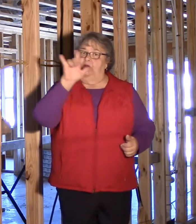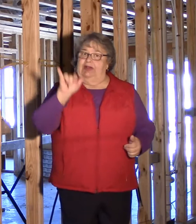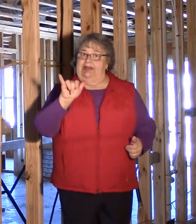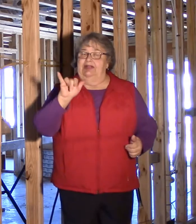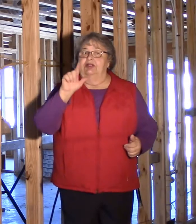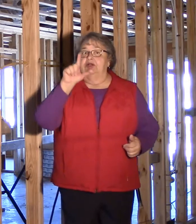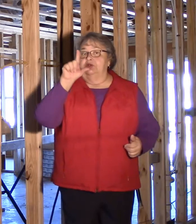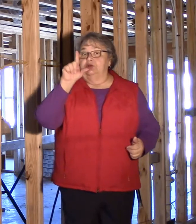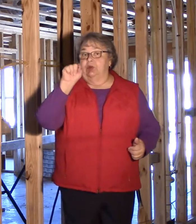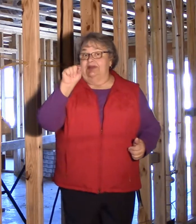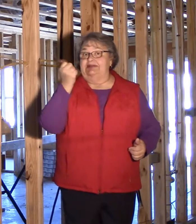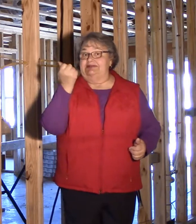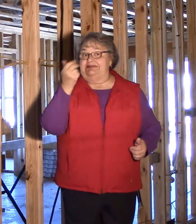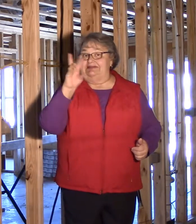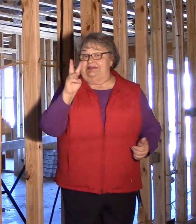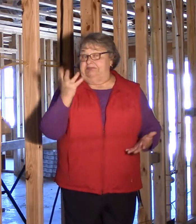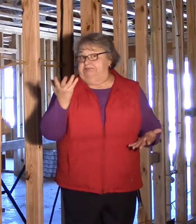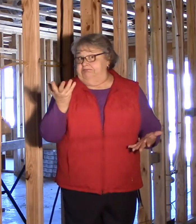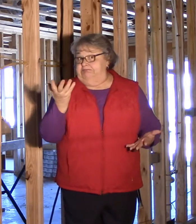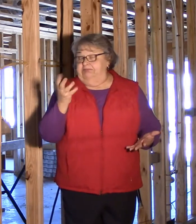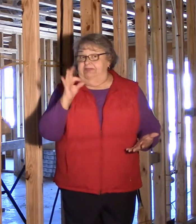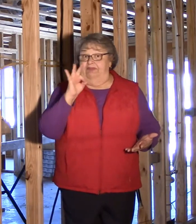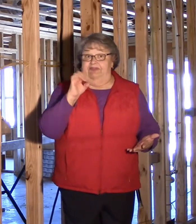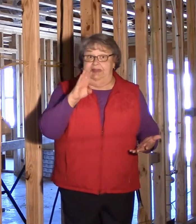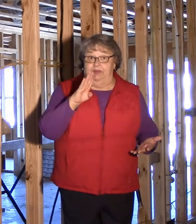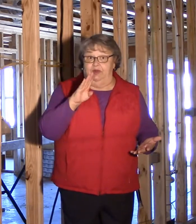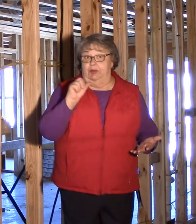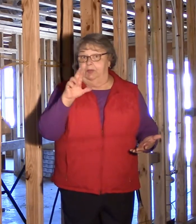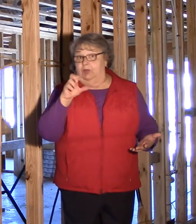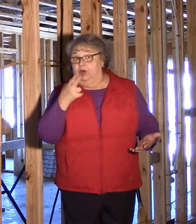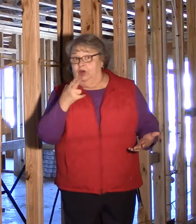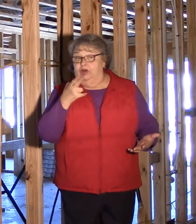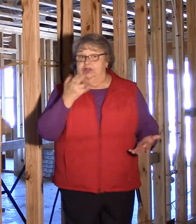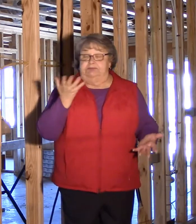It will be early 2016, maybe in Feb. or March.